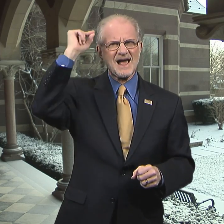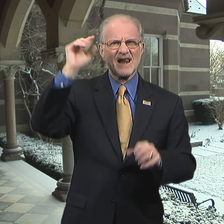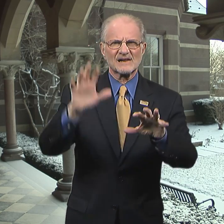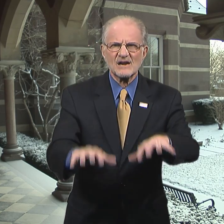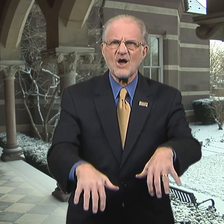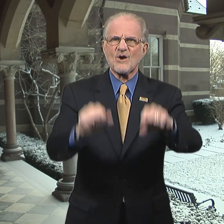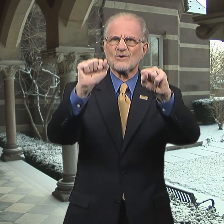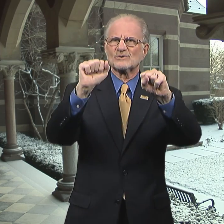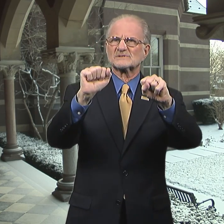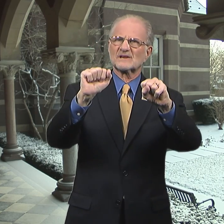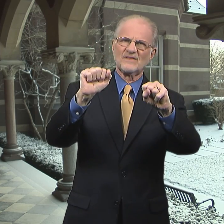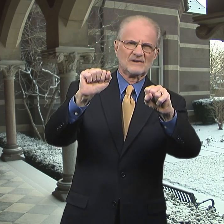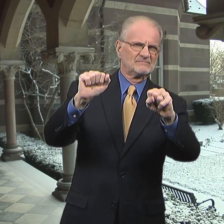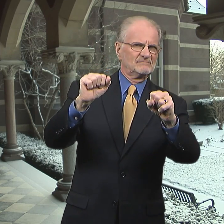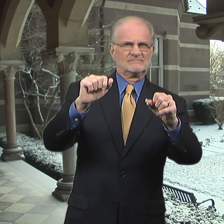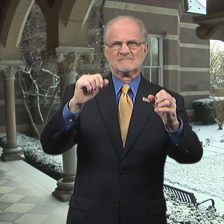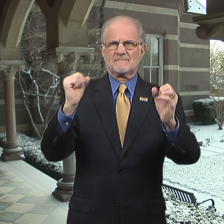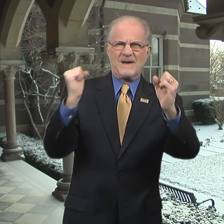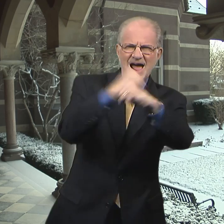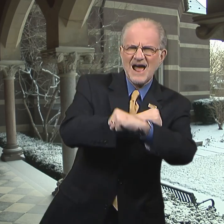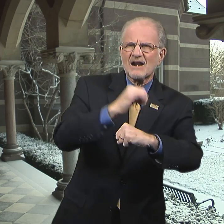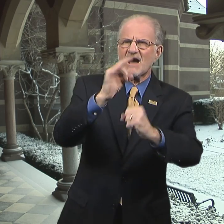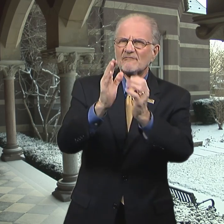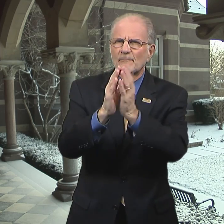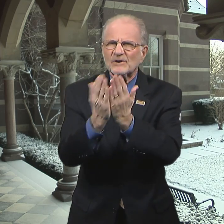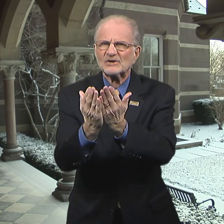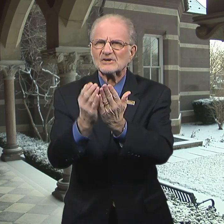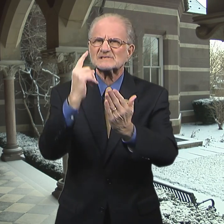In December, Gallaudet hosted the Battle of the Books